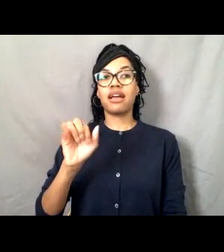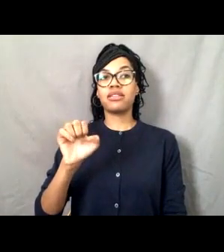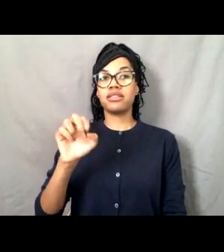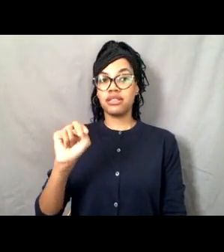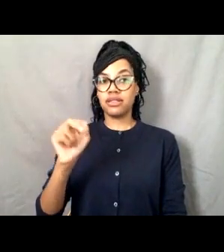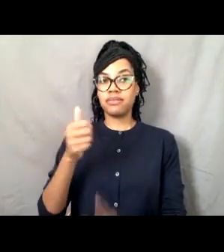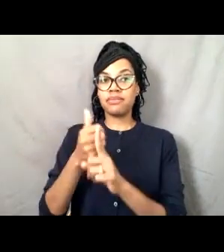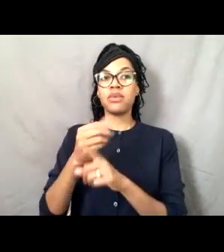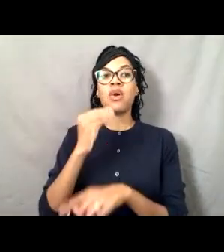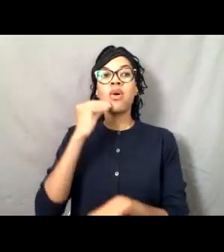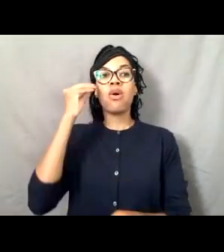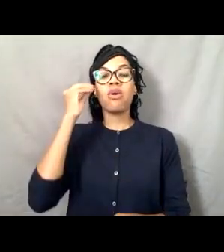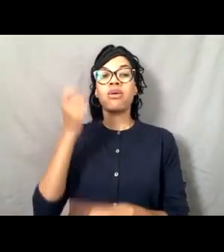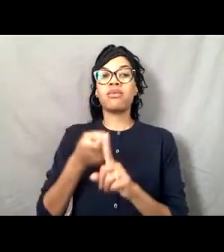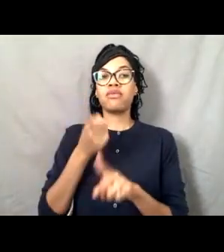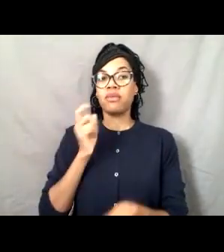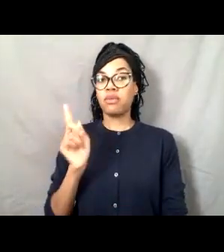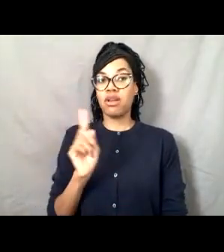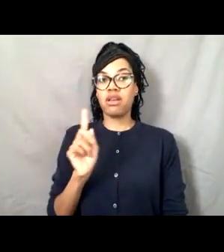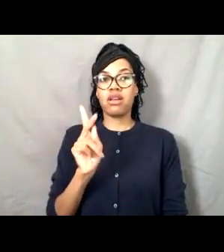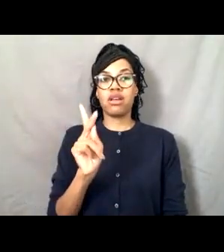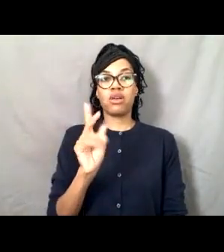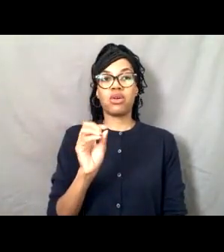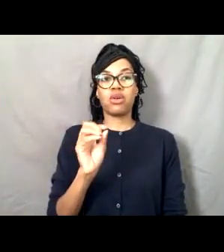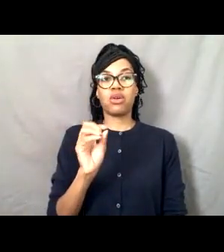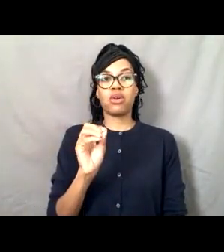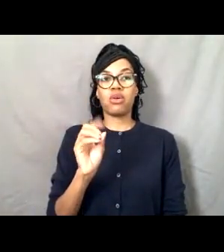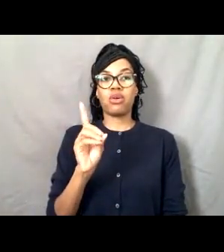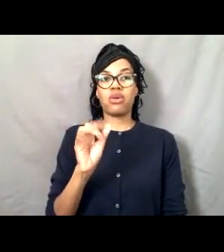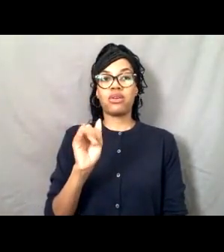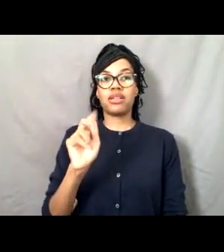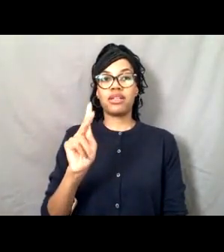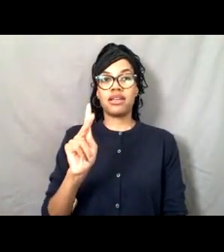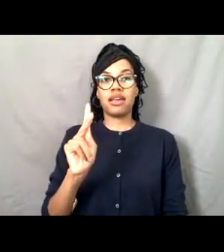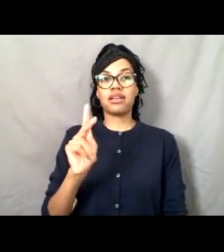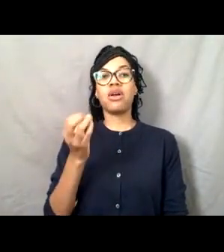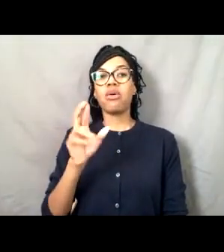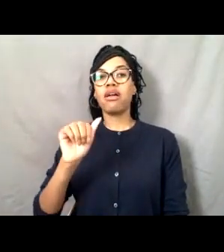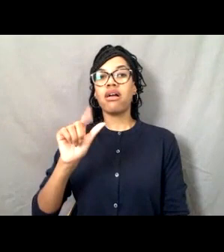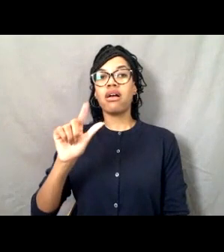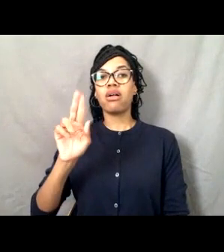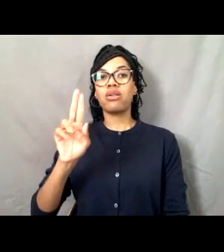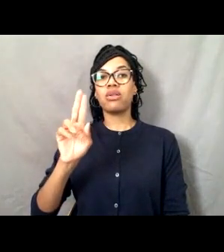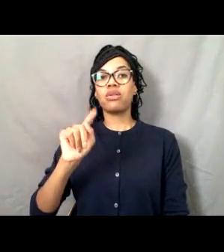We thank and acknowledge the tribes of the Kodiak Alutiiq region. The heritage and culture of the Alutiiq people